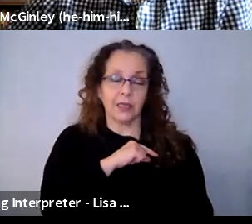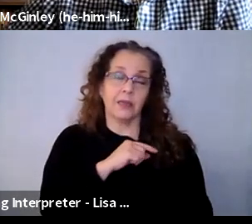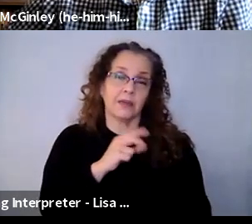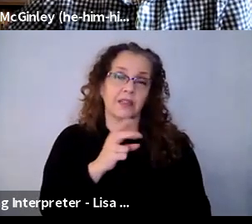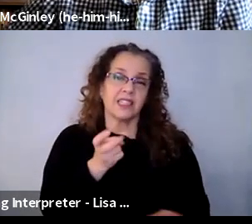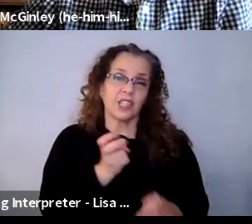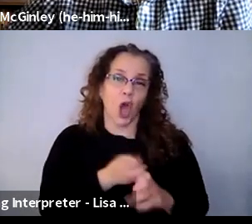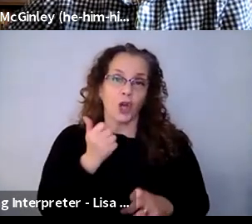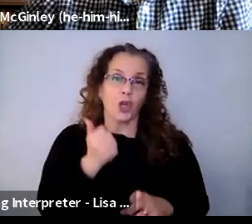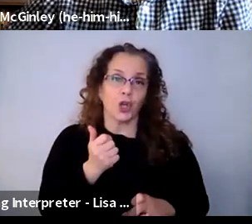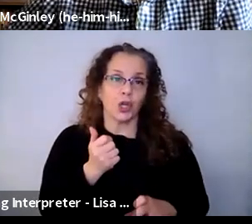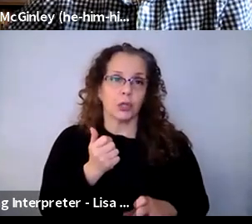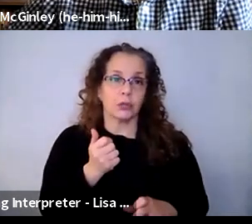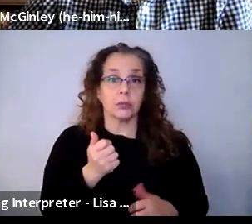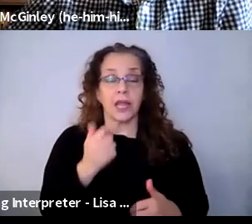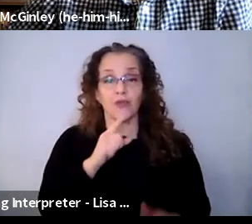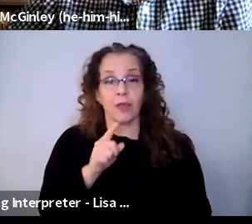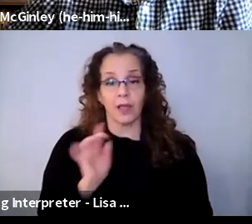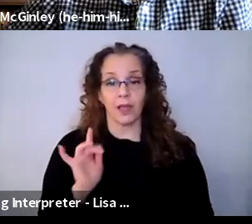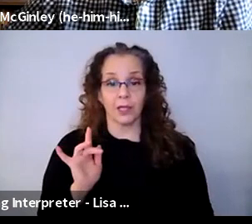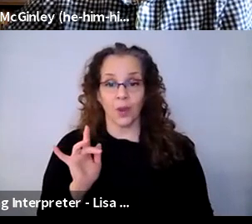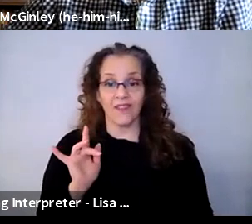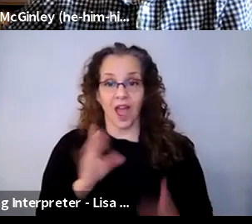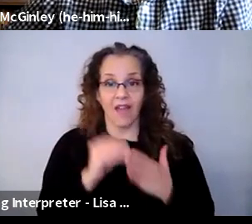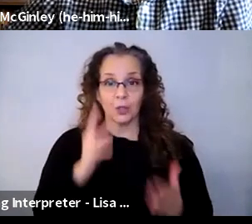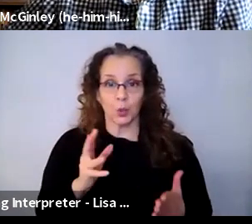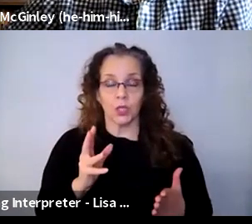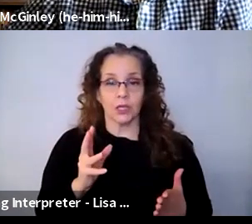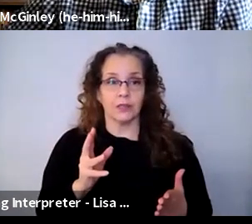attendance and ended up with 24 students, which was a total